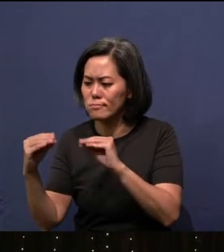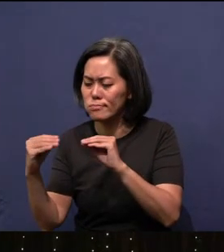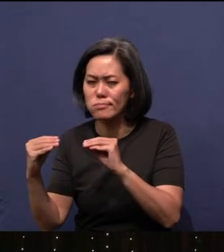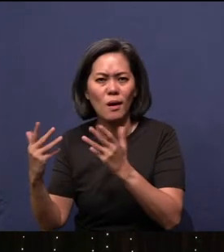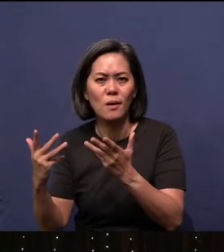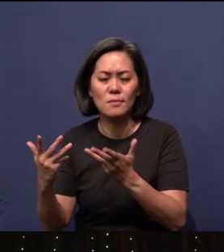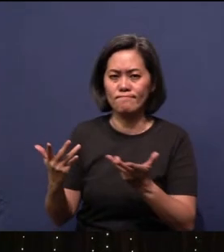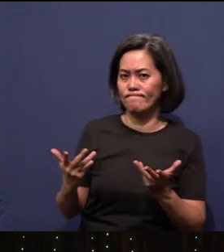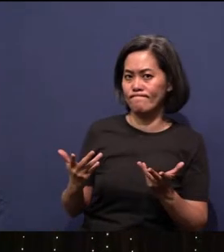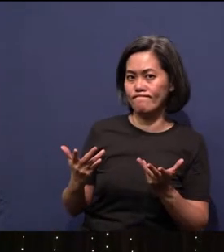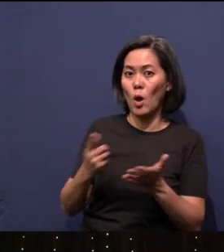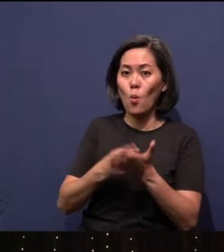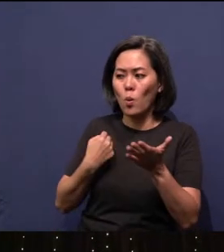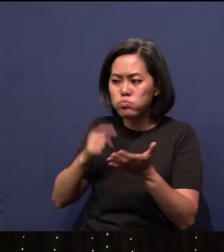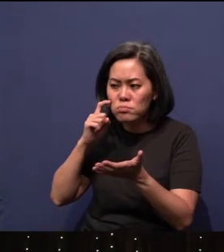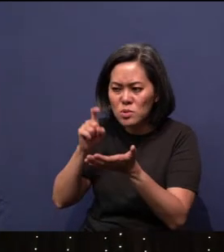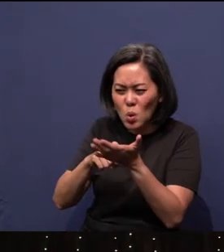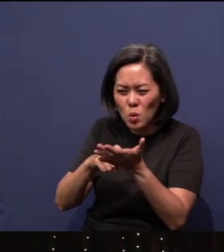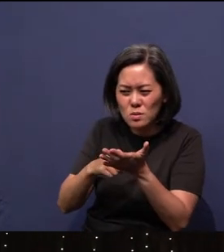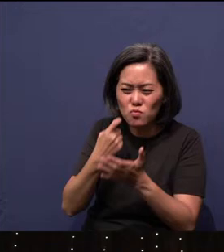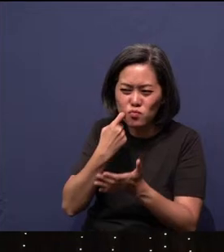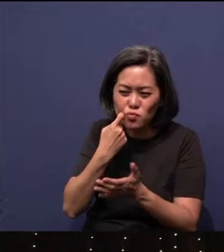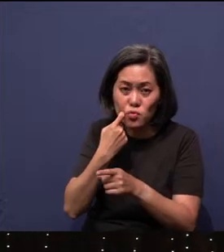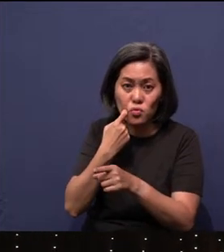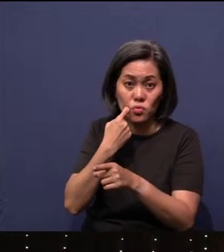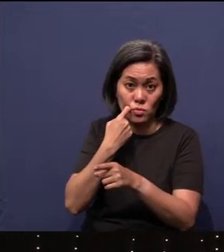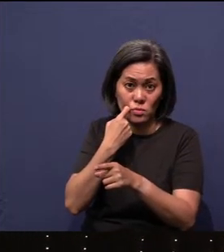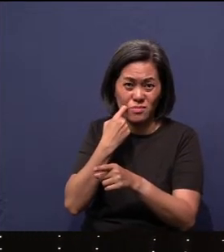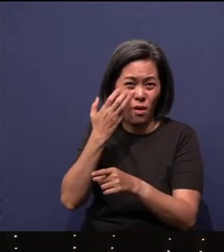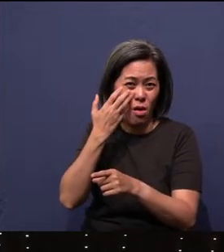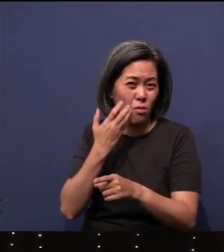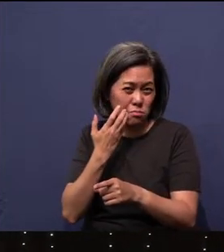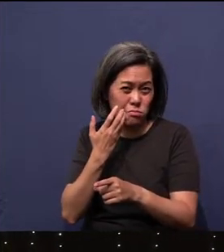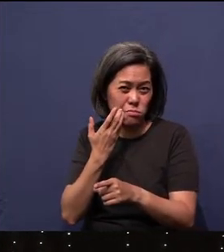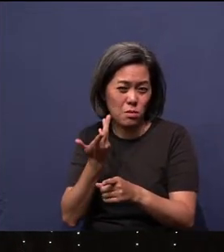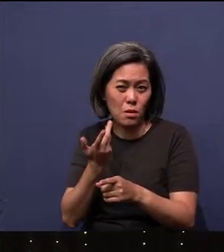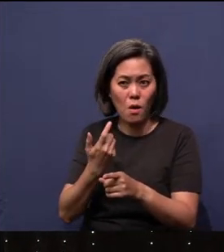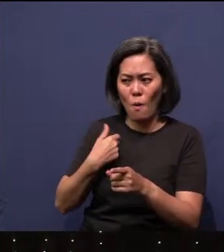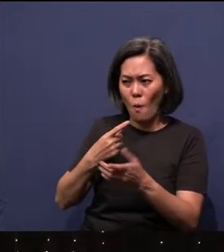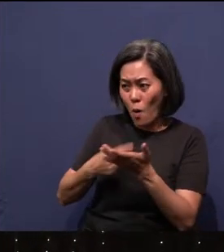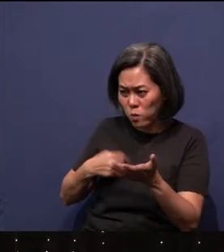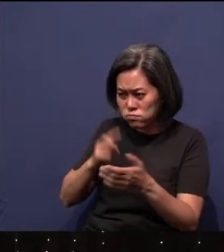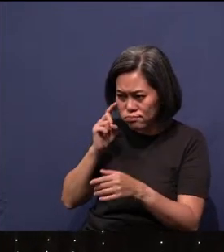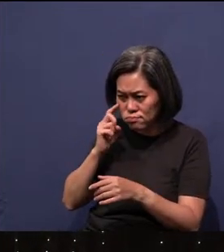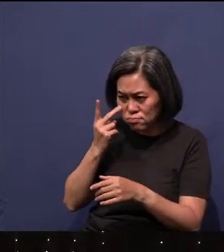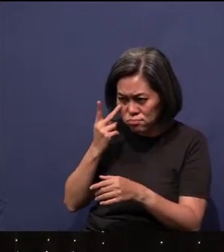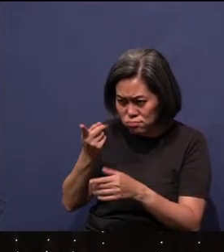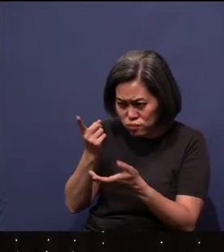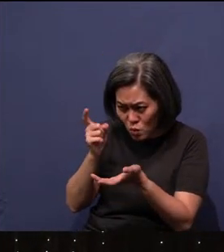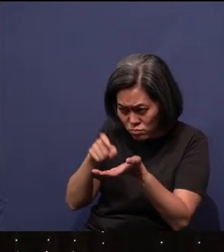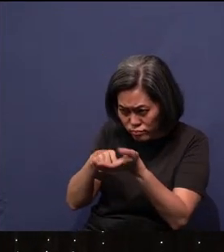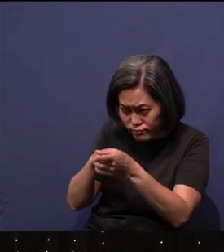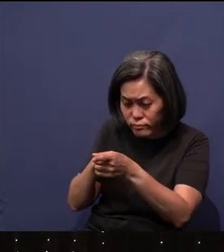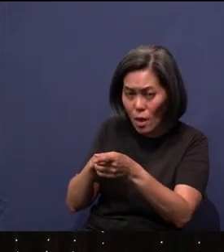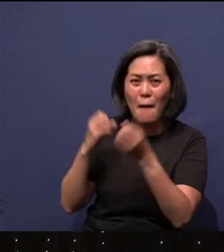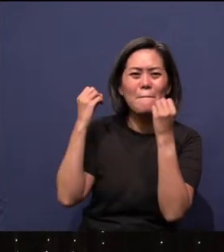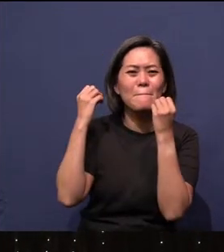What we've noticed of late and sadly enough, what we've noticed is so many of our